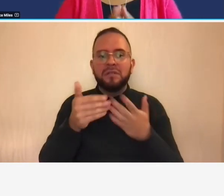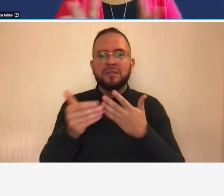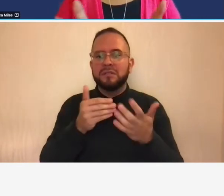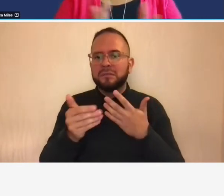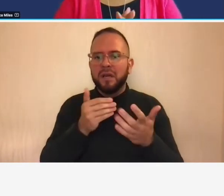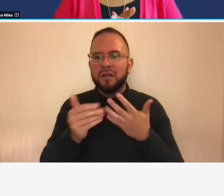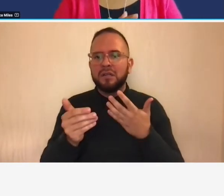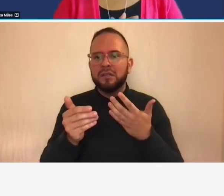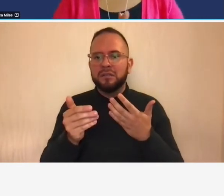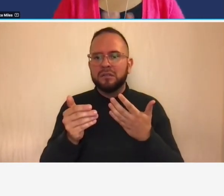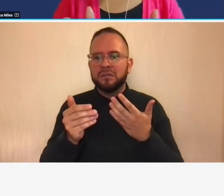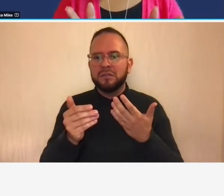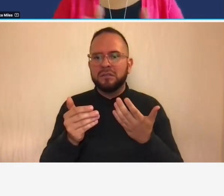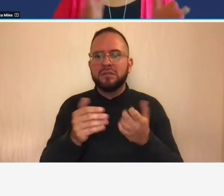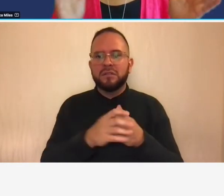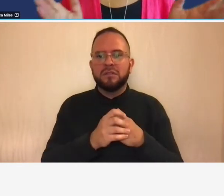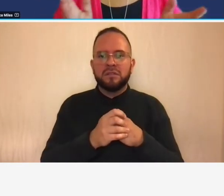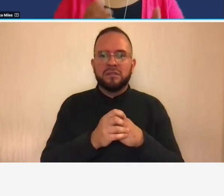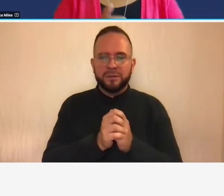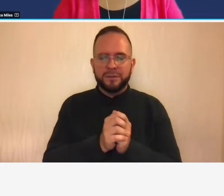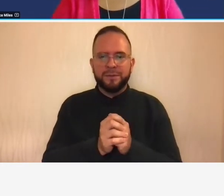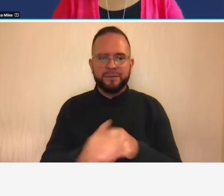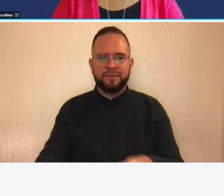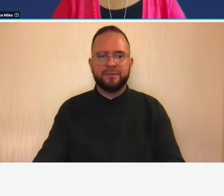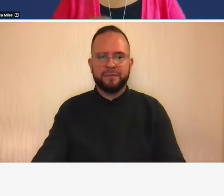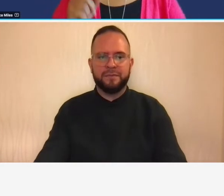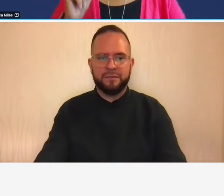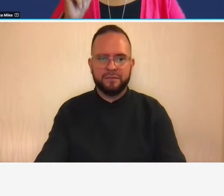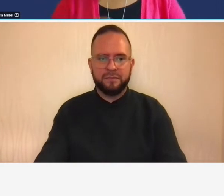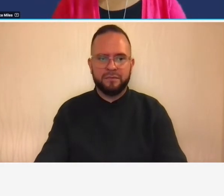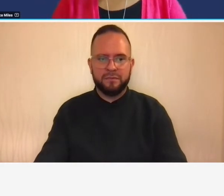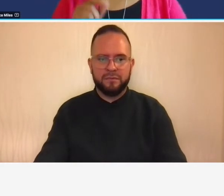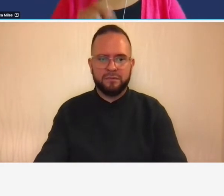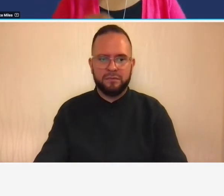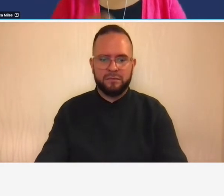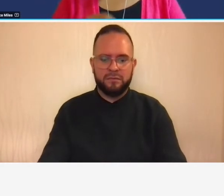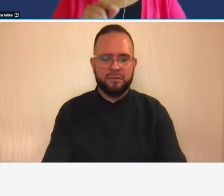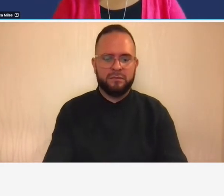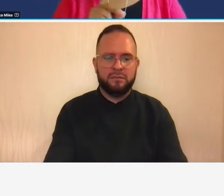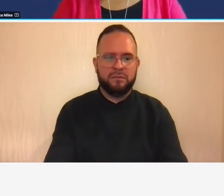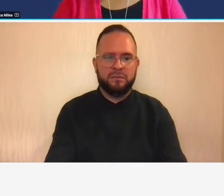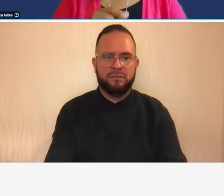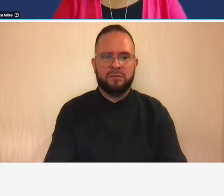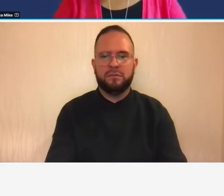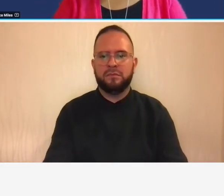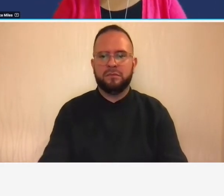have lump sum cost plus fixed fee fixed billable rate or whatever the far 31 regulations mandate